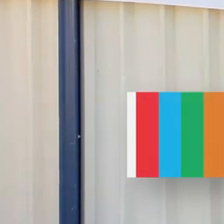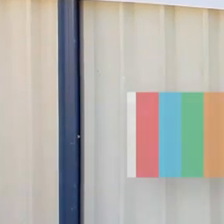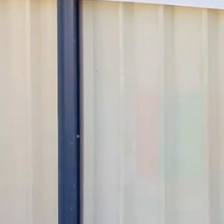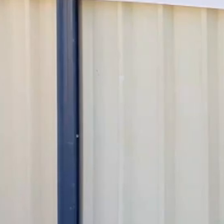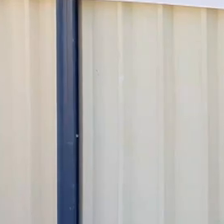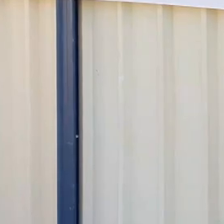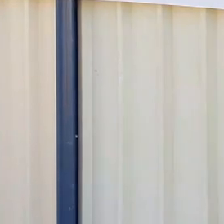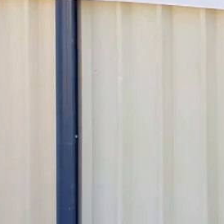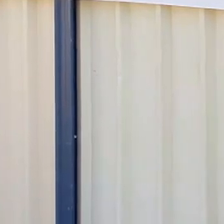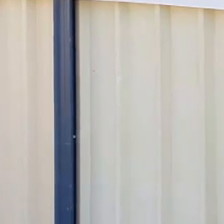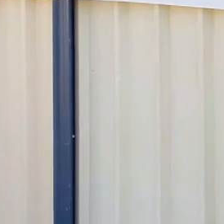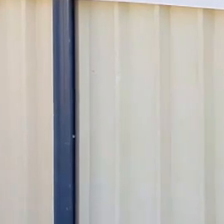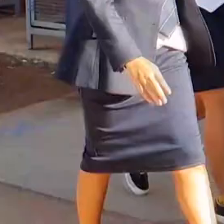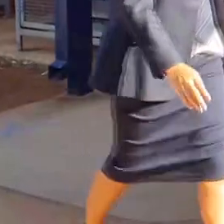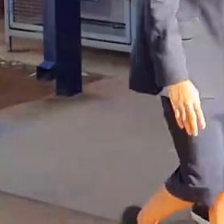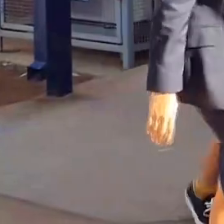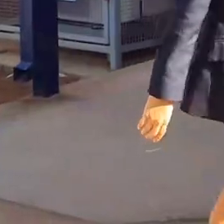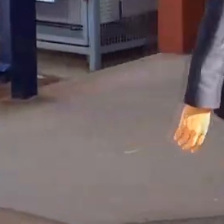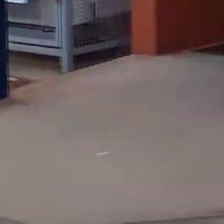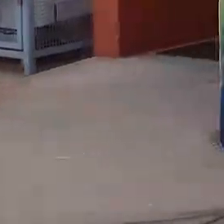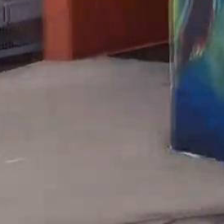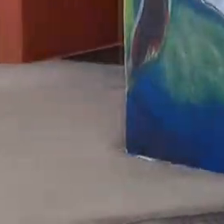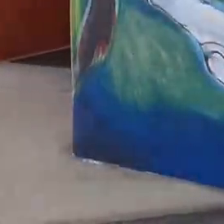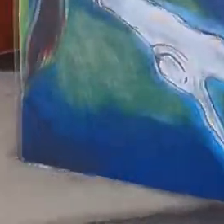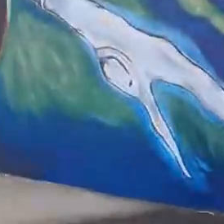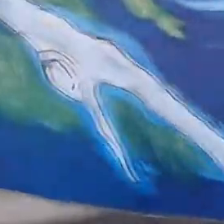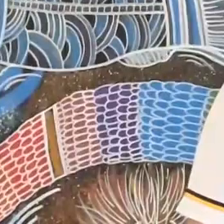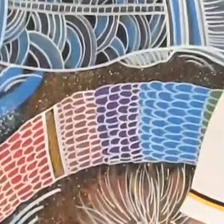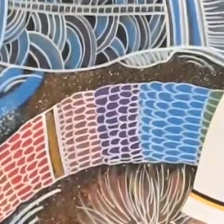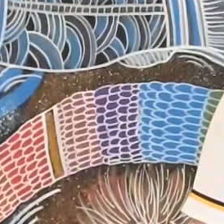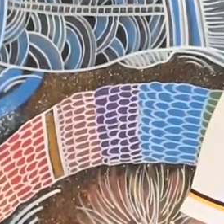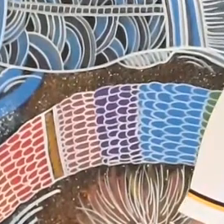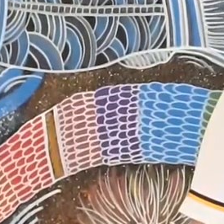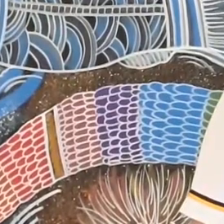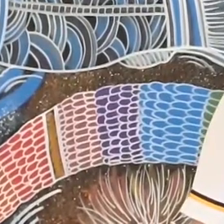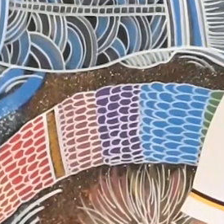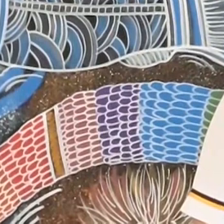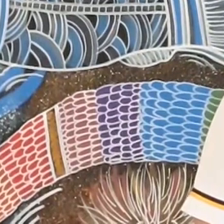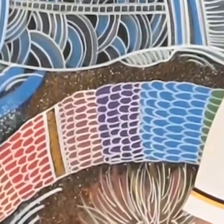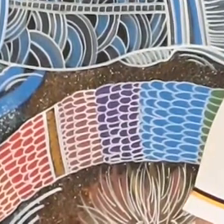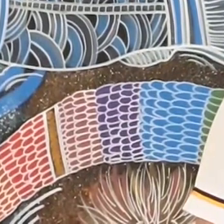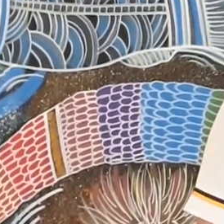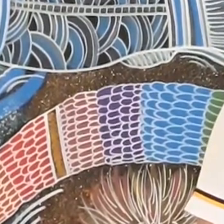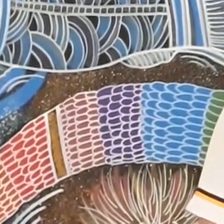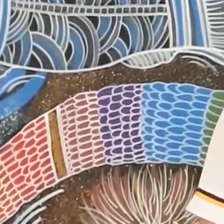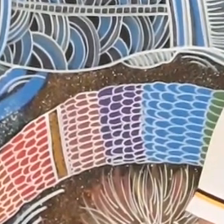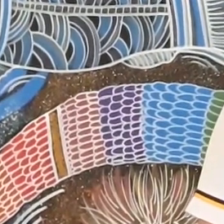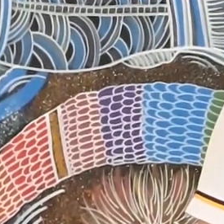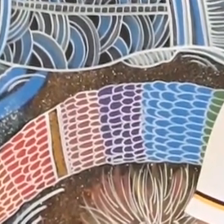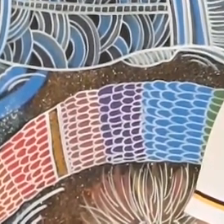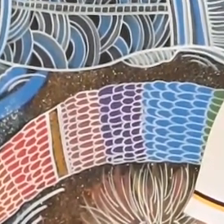Welcome to our country. I'm in Year 12, and I'm the Indigenous Captain for Spinifex State College,